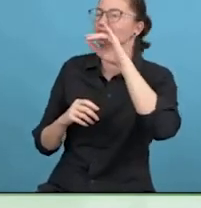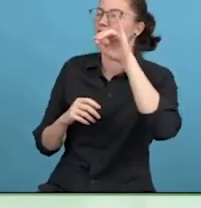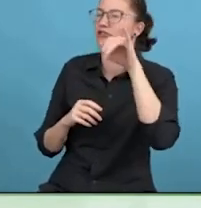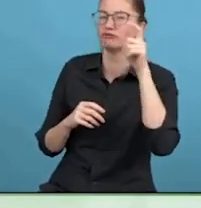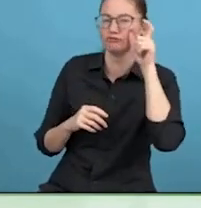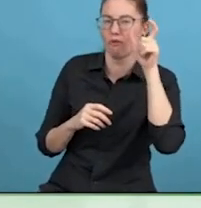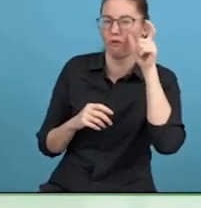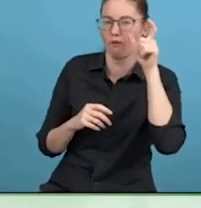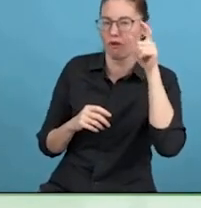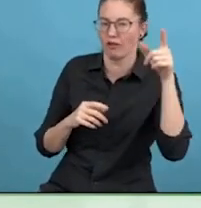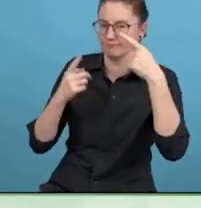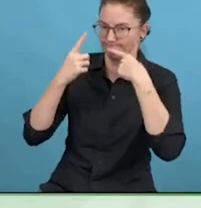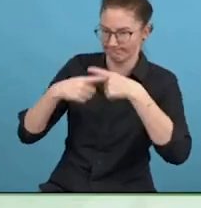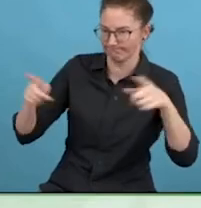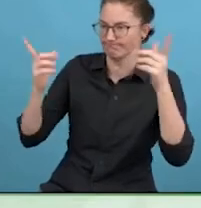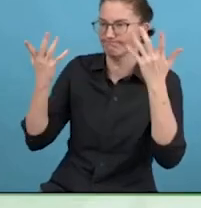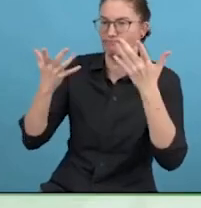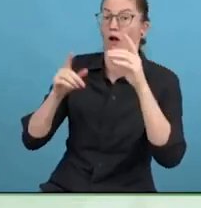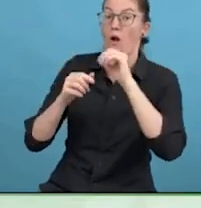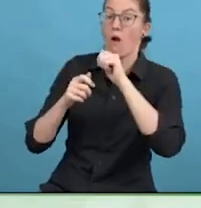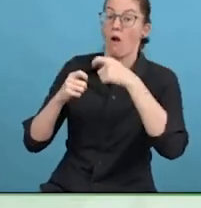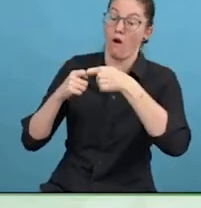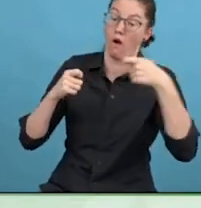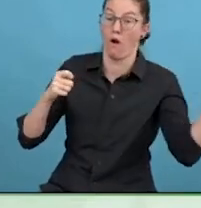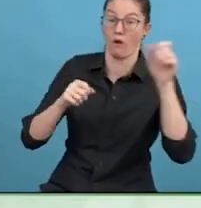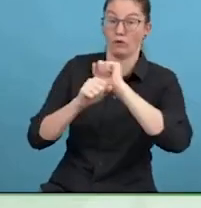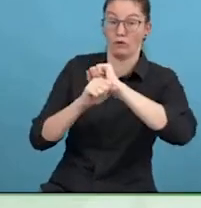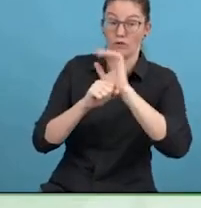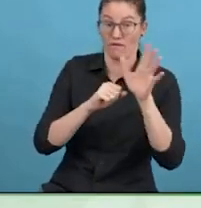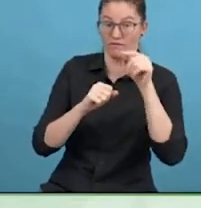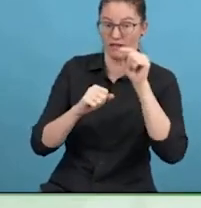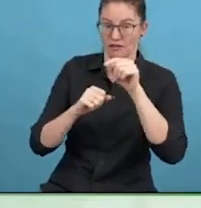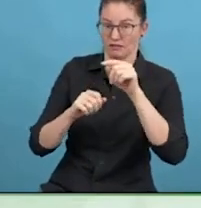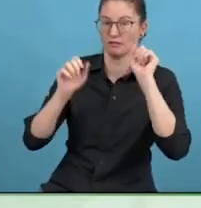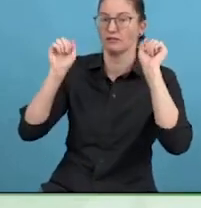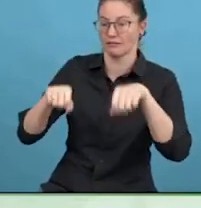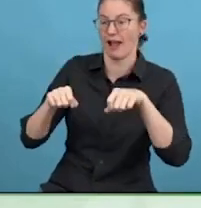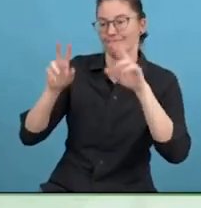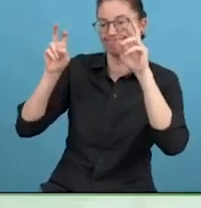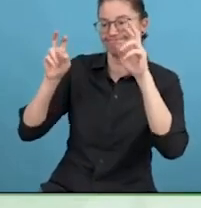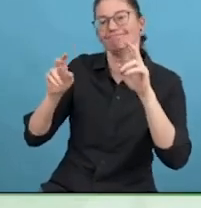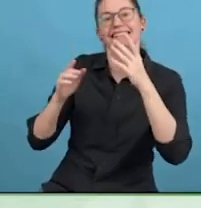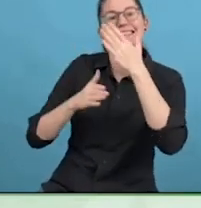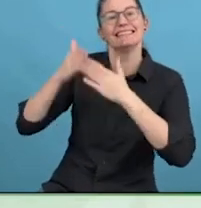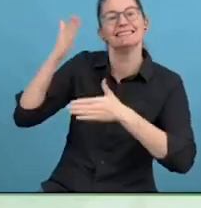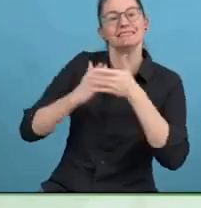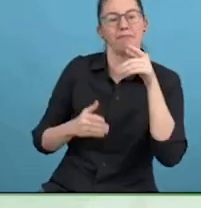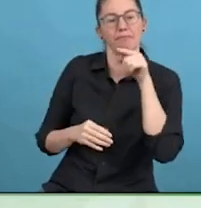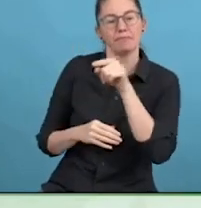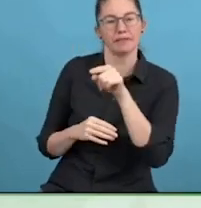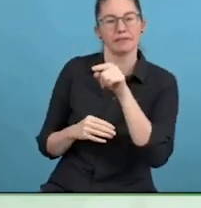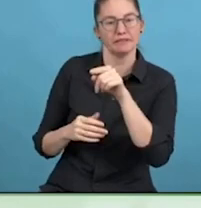The thing to realise, we have to acknowledge Long COVID.